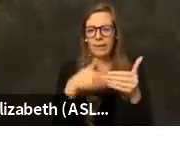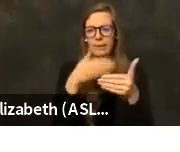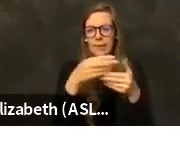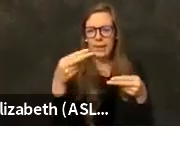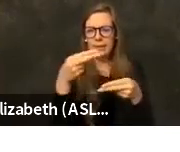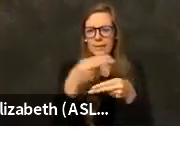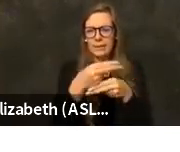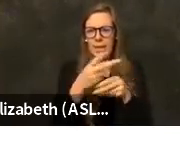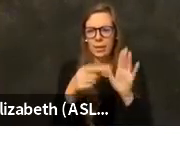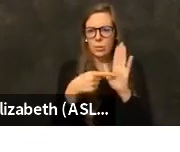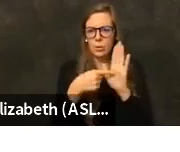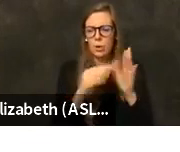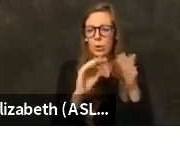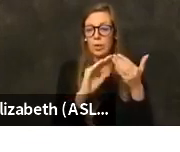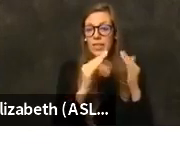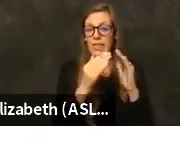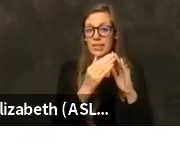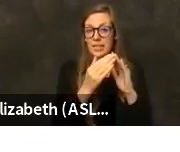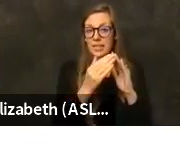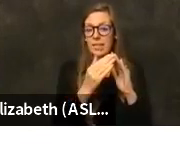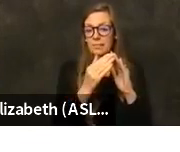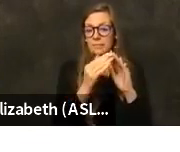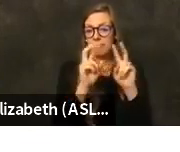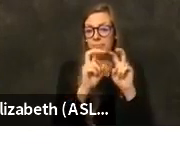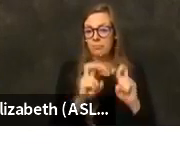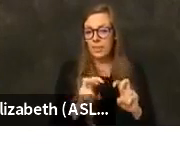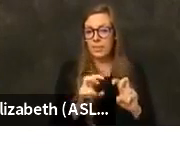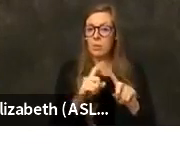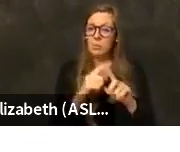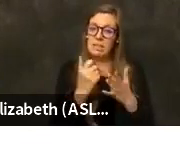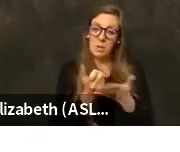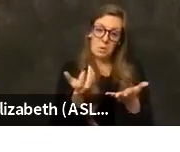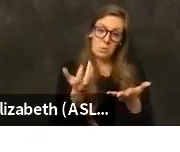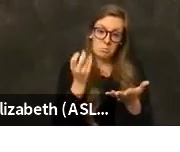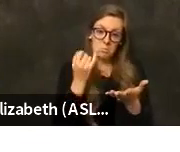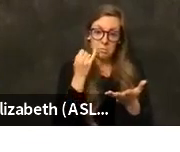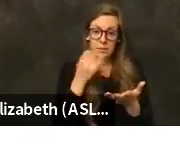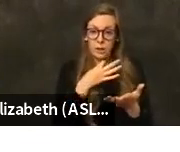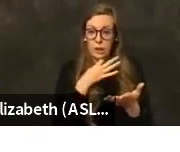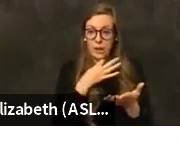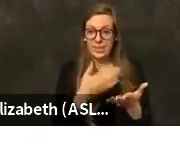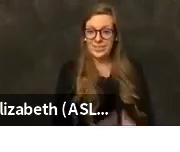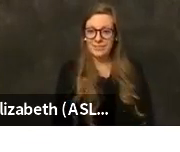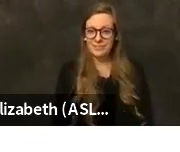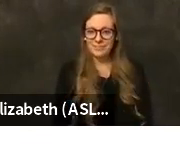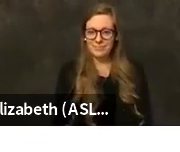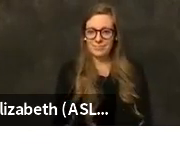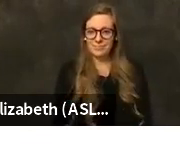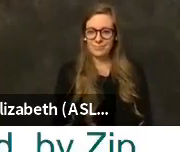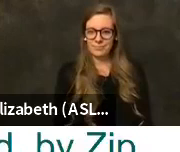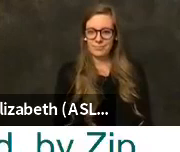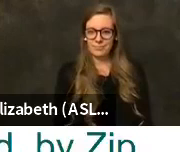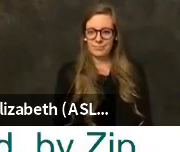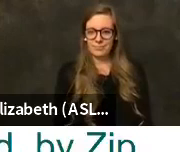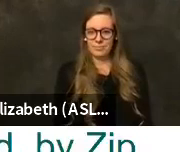city breakdown, but but helpful to see for zip code where we are. Next slide, please.